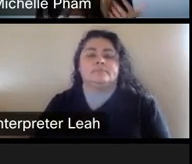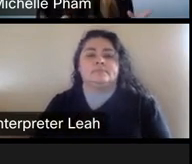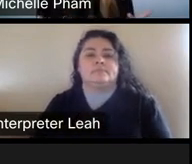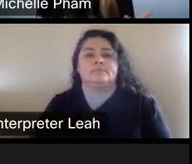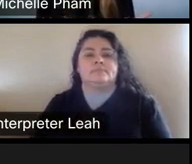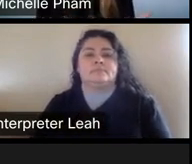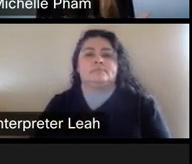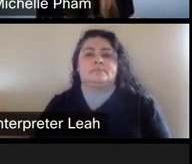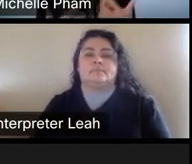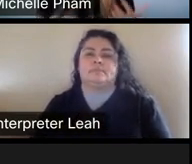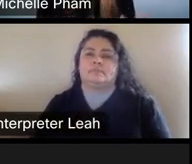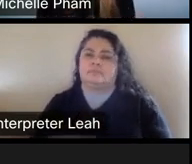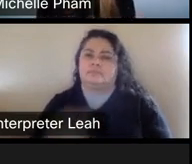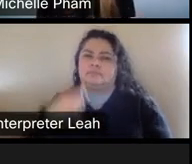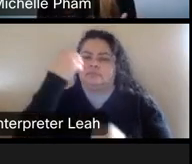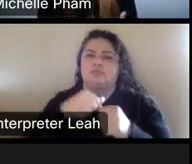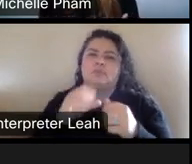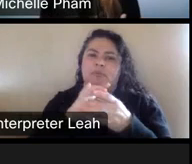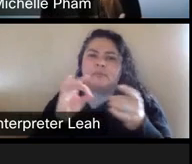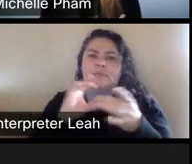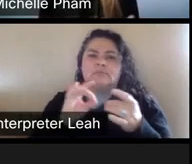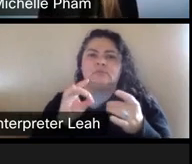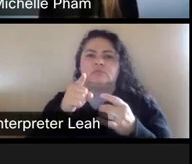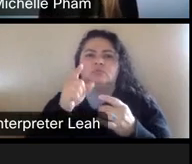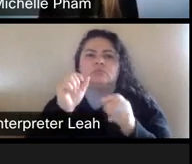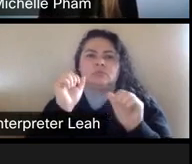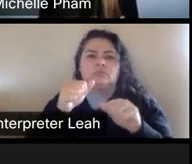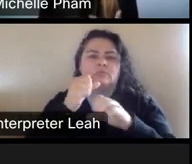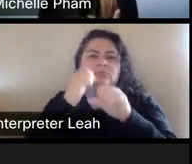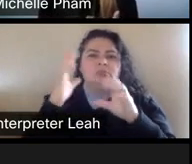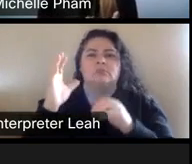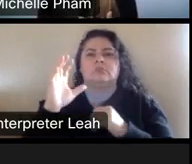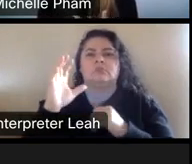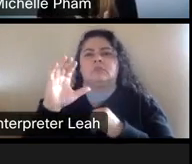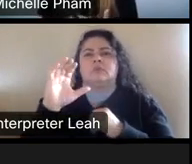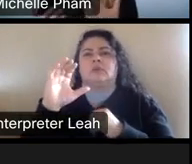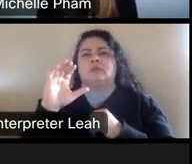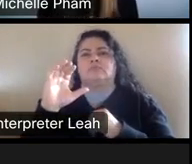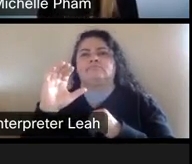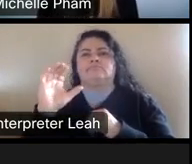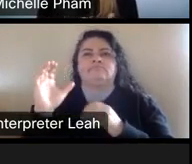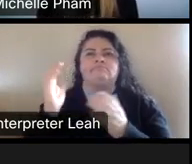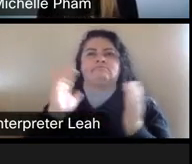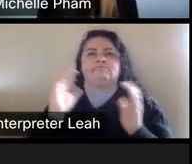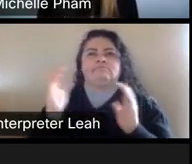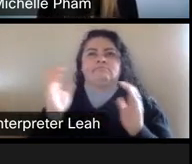Remember when I said, you can analogized copyright law to real estate owning real estate.